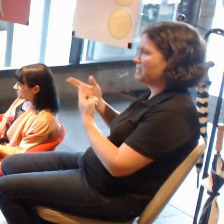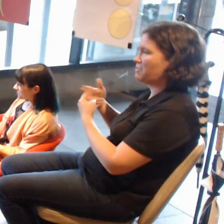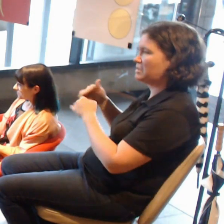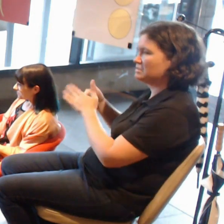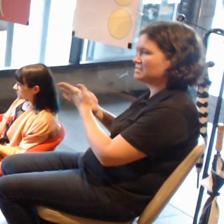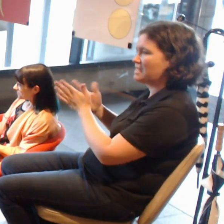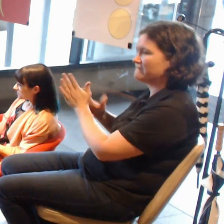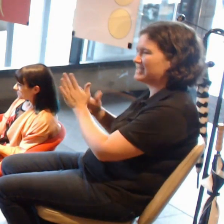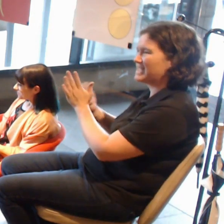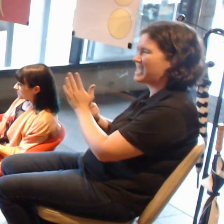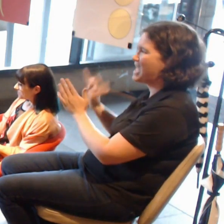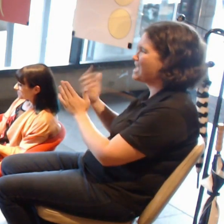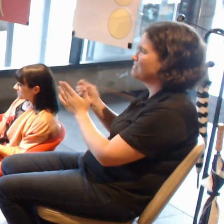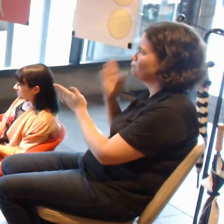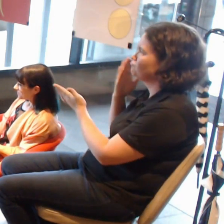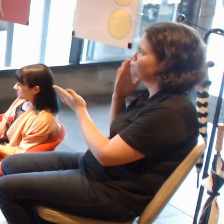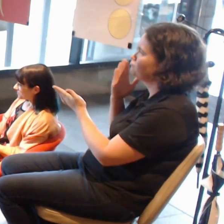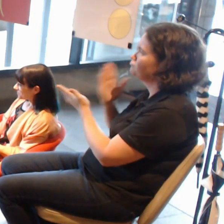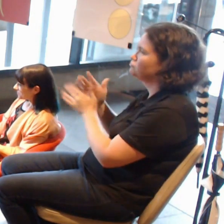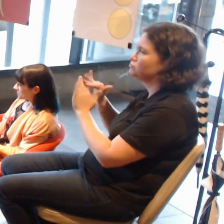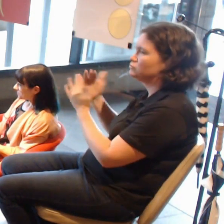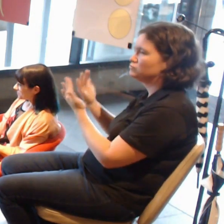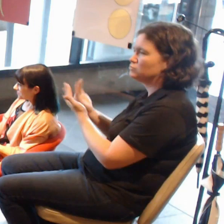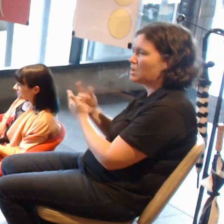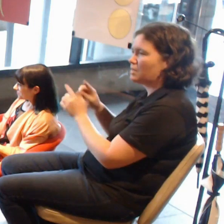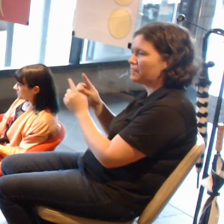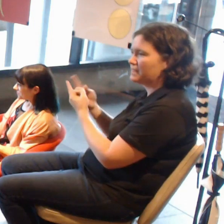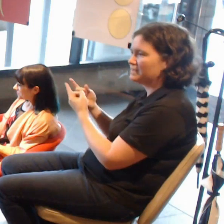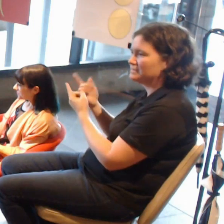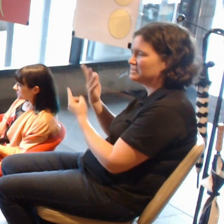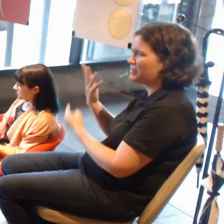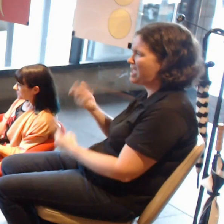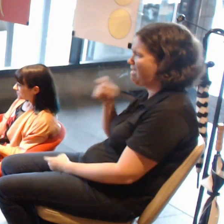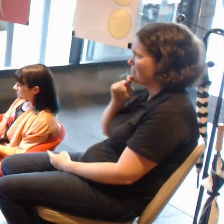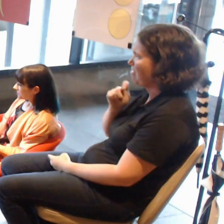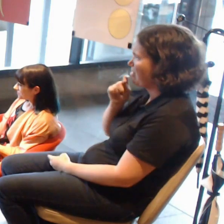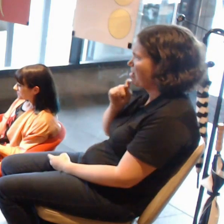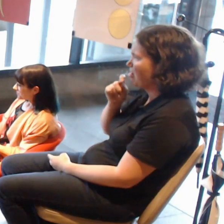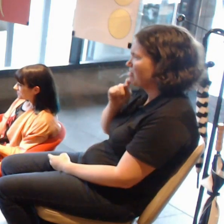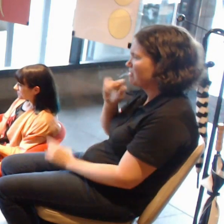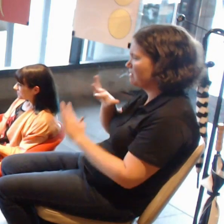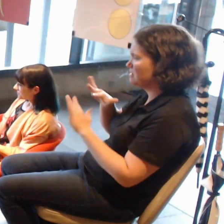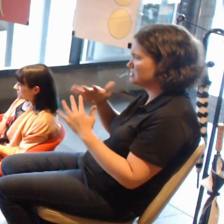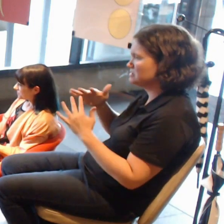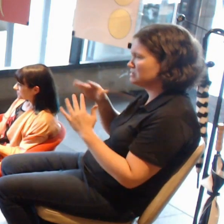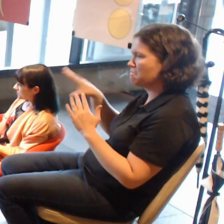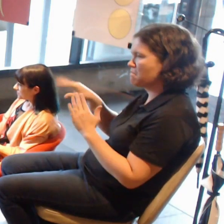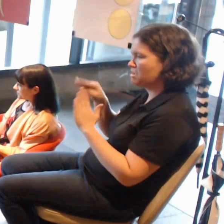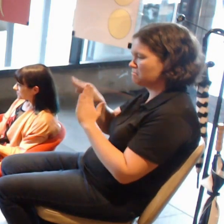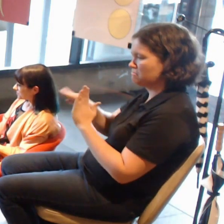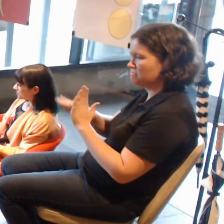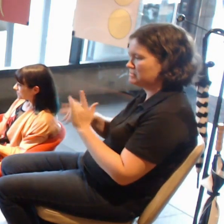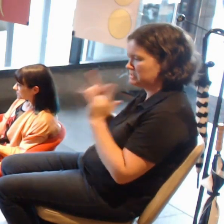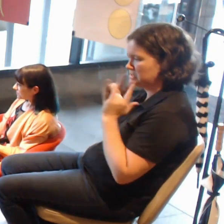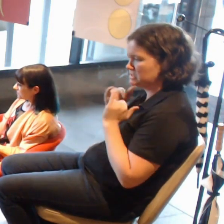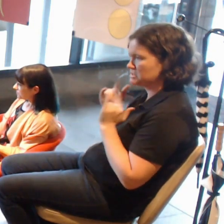Is there an ethical framework where it has to go through checks before it is allowed into the gallery?